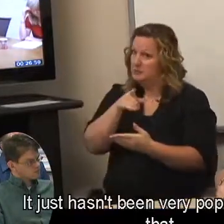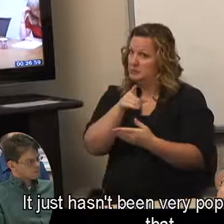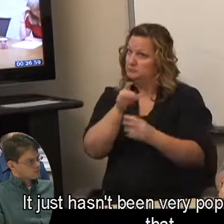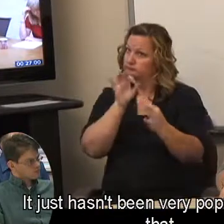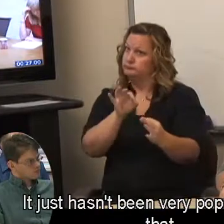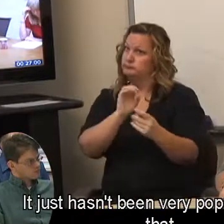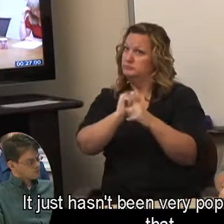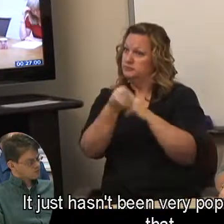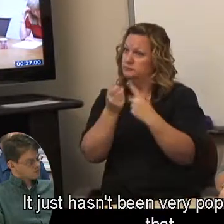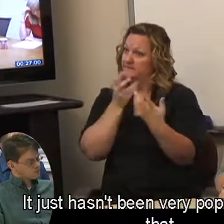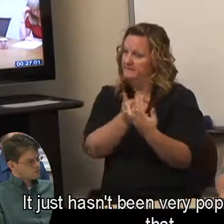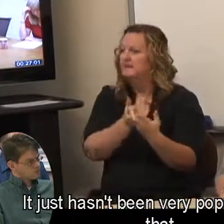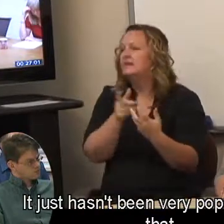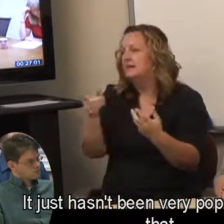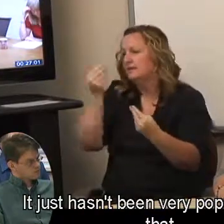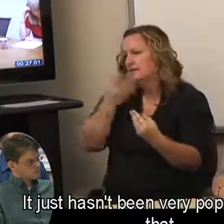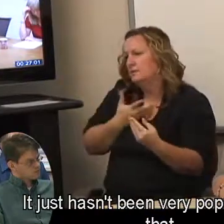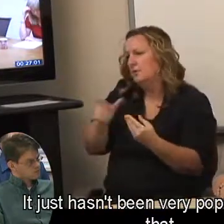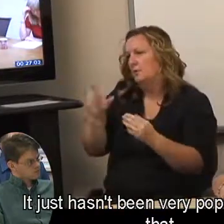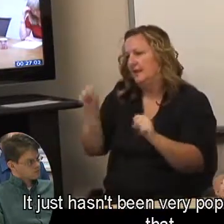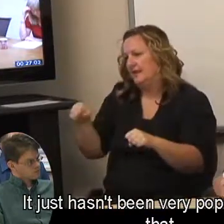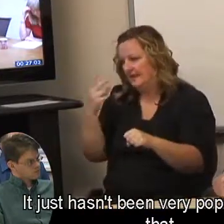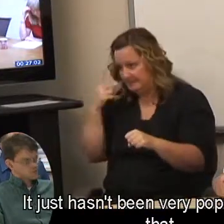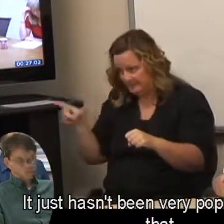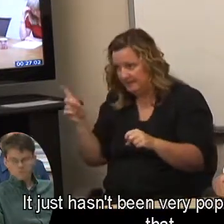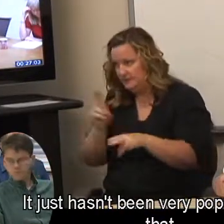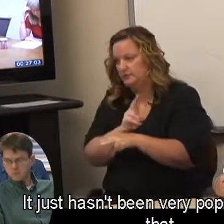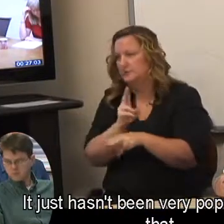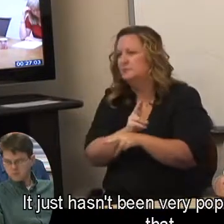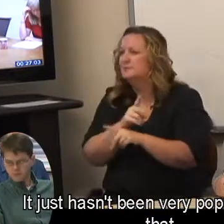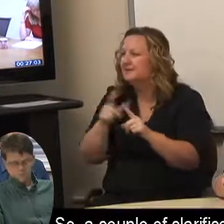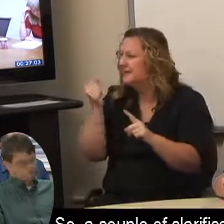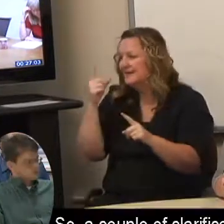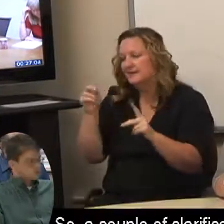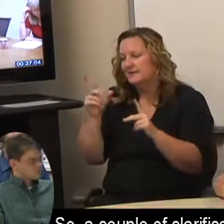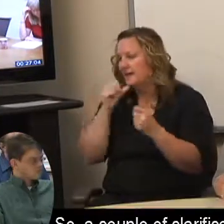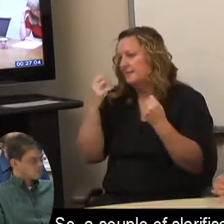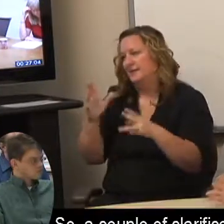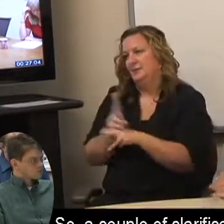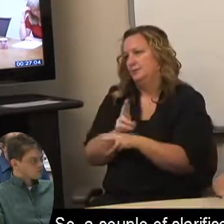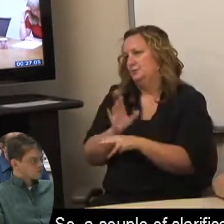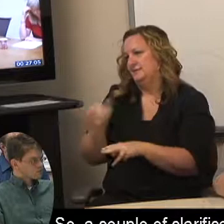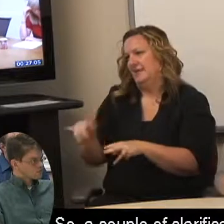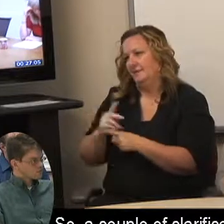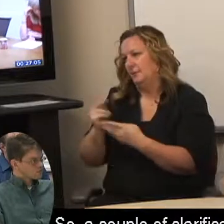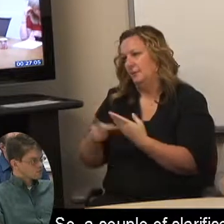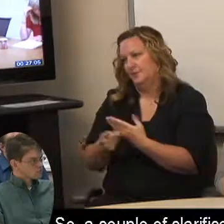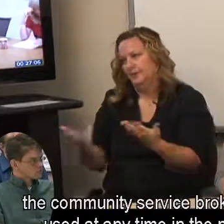It just hasn't been very popular, I'll say that. So, a couple of clarifications -